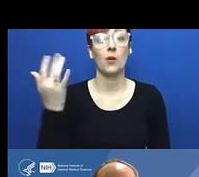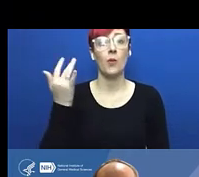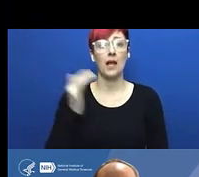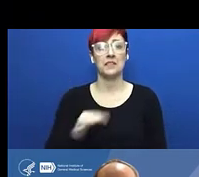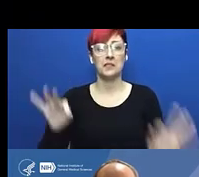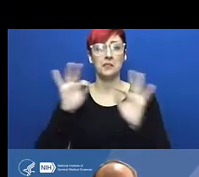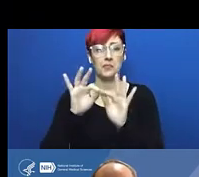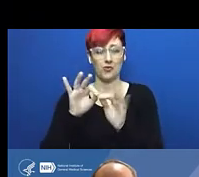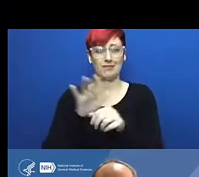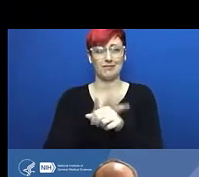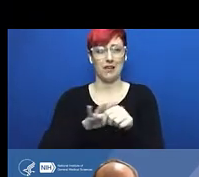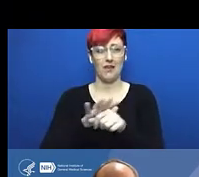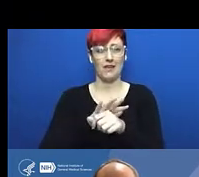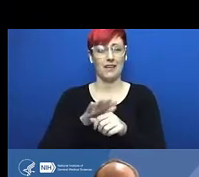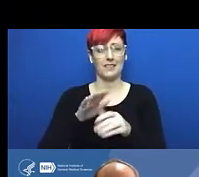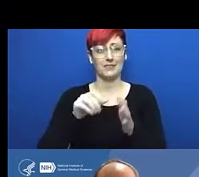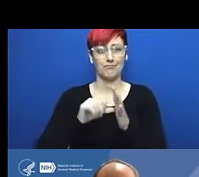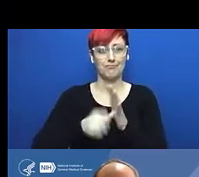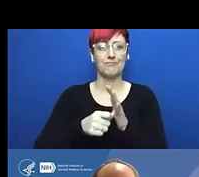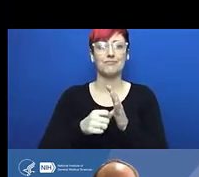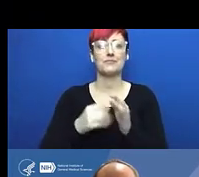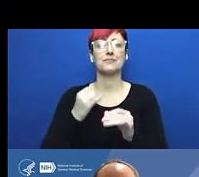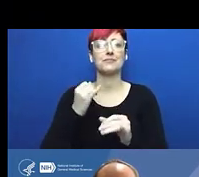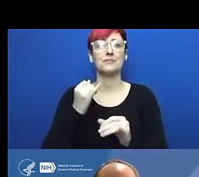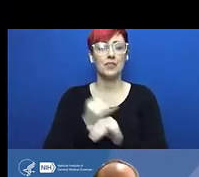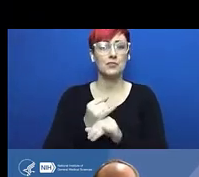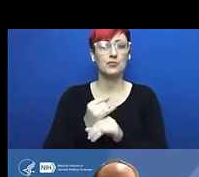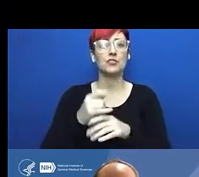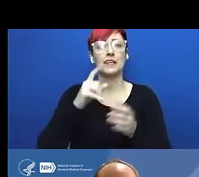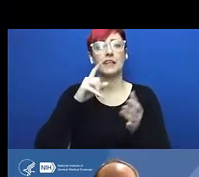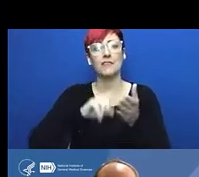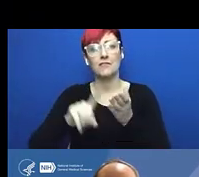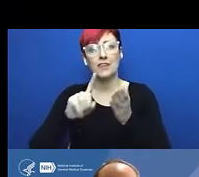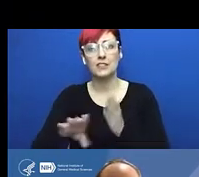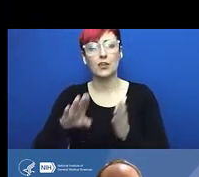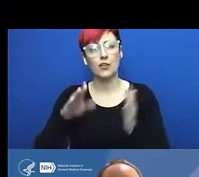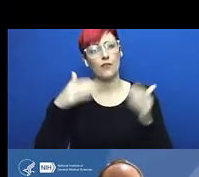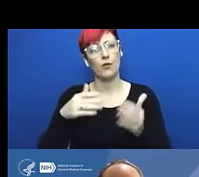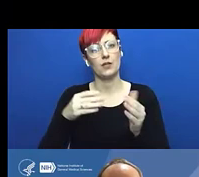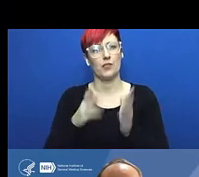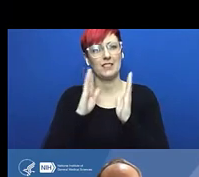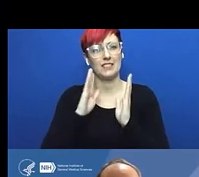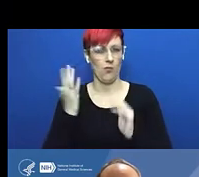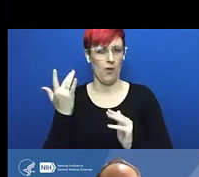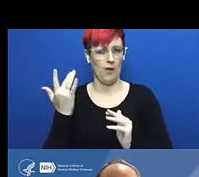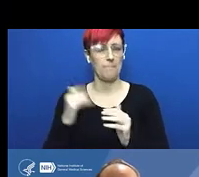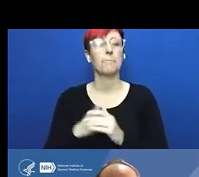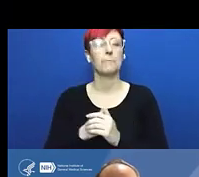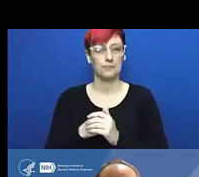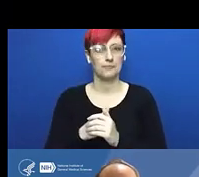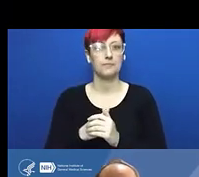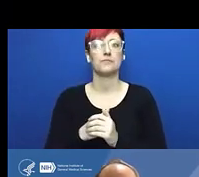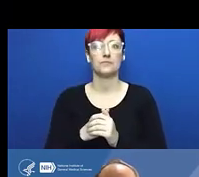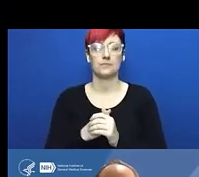Do you have slides for us, Liza? You're muted, Liza.